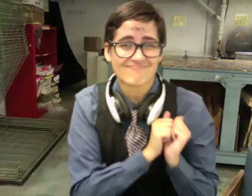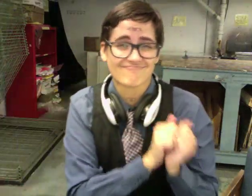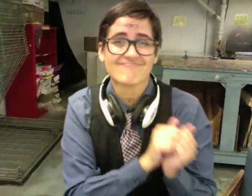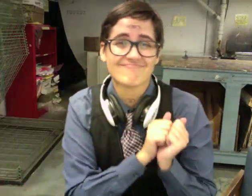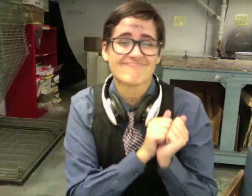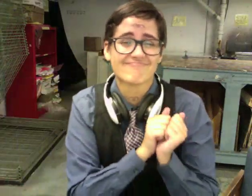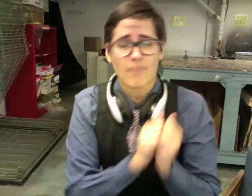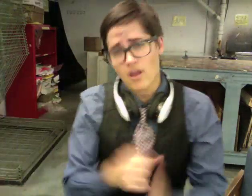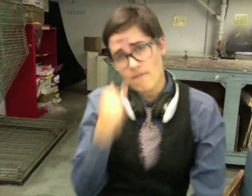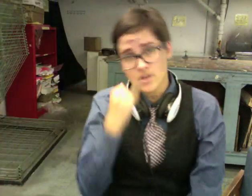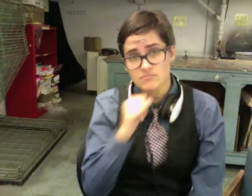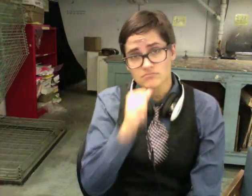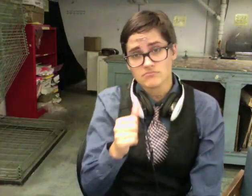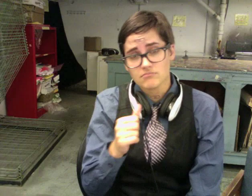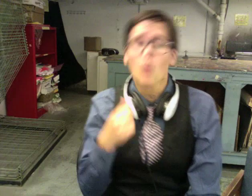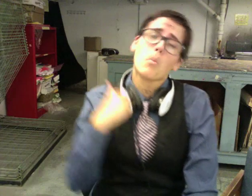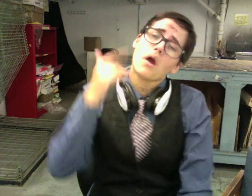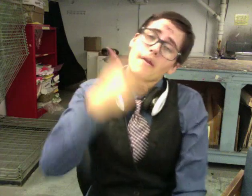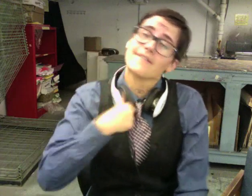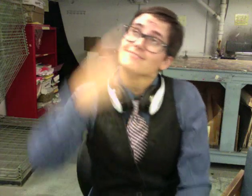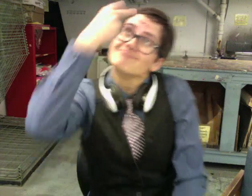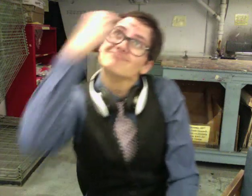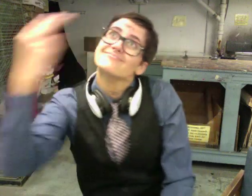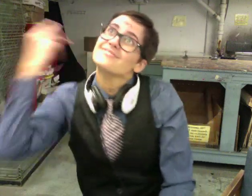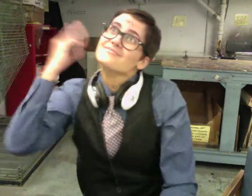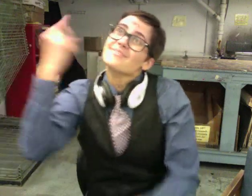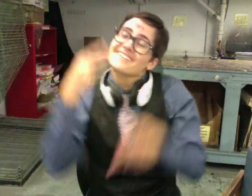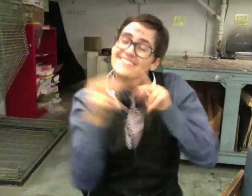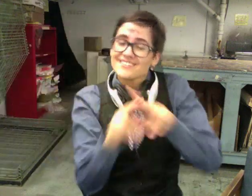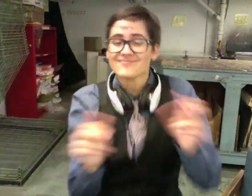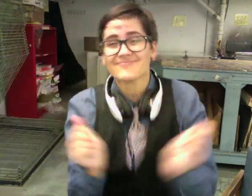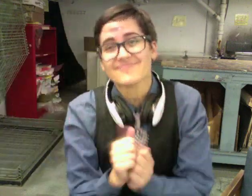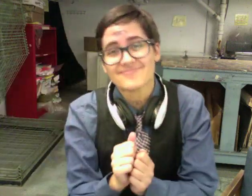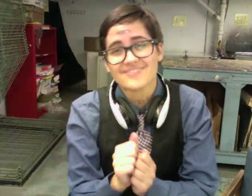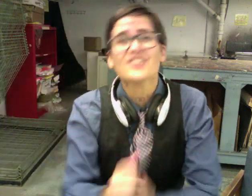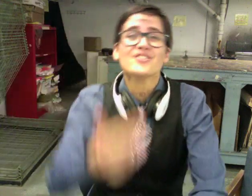Or at least good memories of when you did.